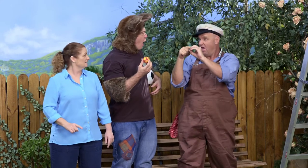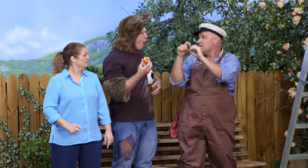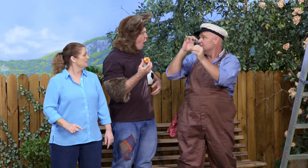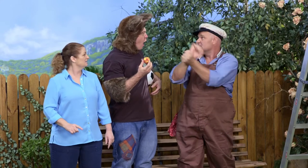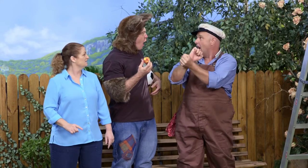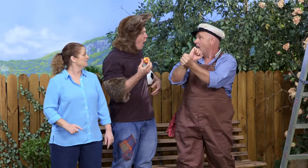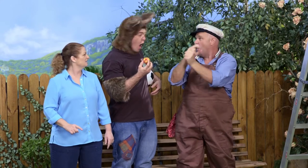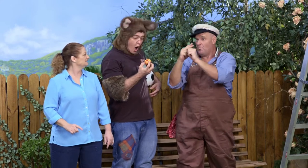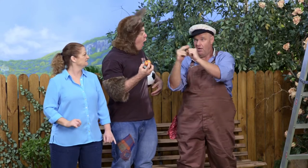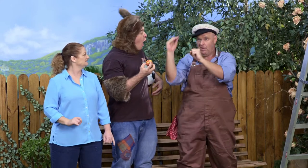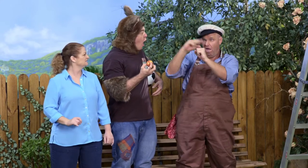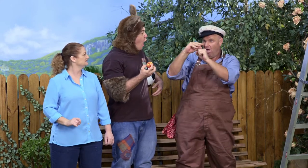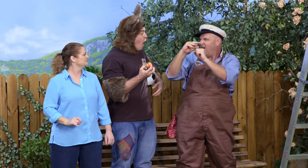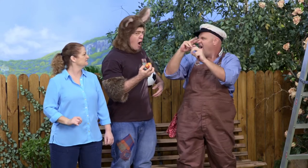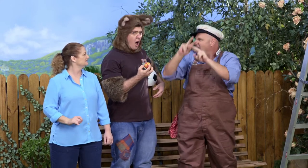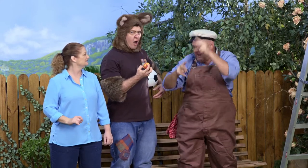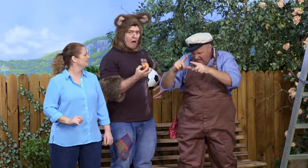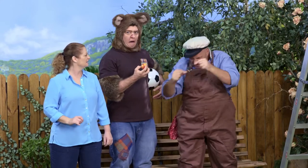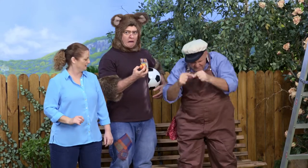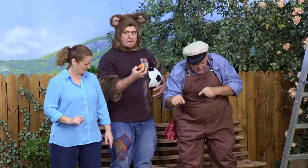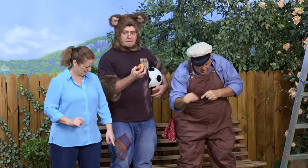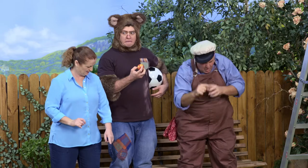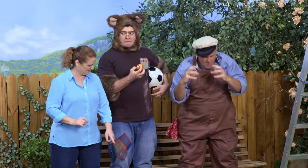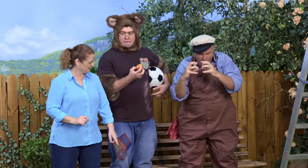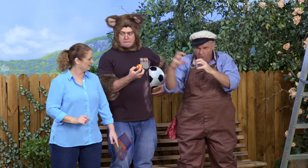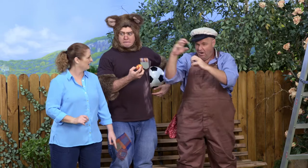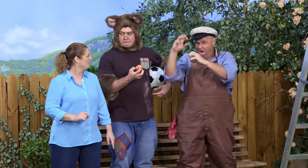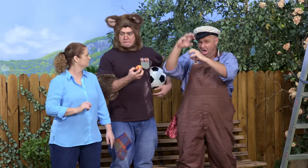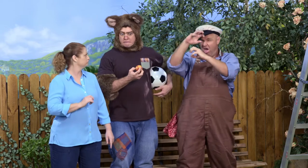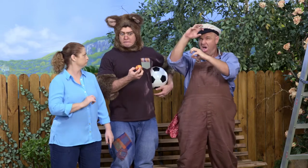and all these other balls and leaves were piled on top.